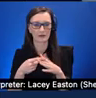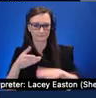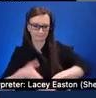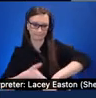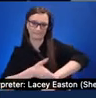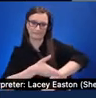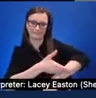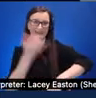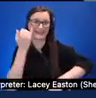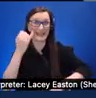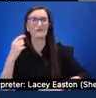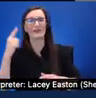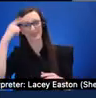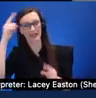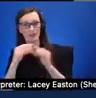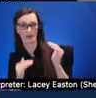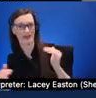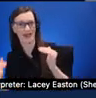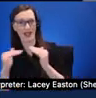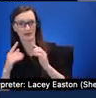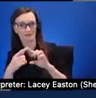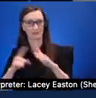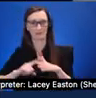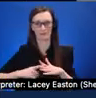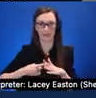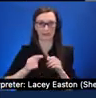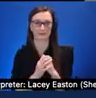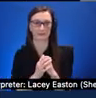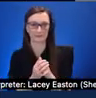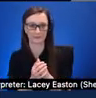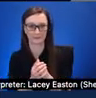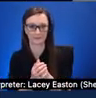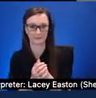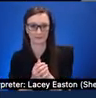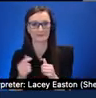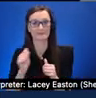so often in my own teaching if i had a very sort of immersive experience that would require let's